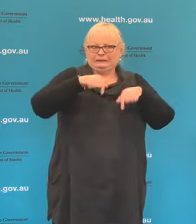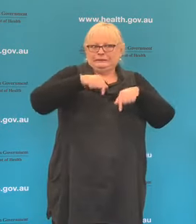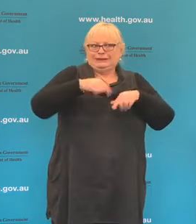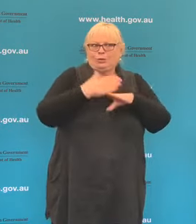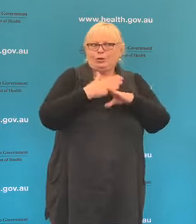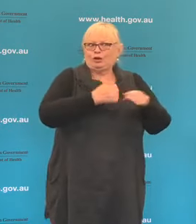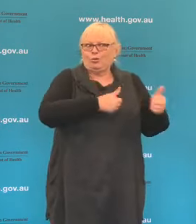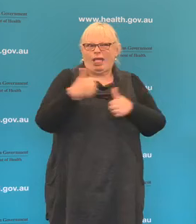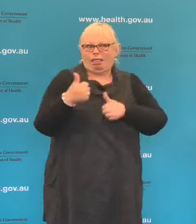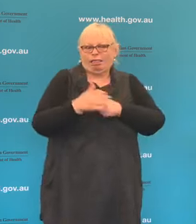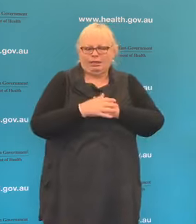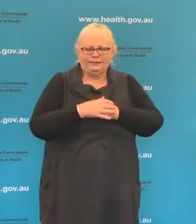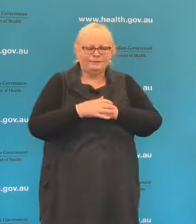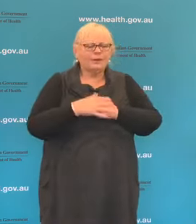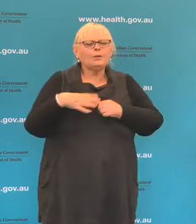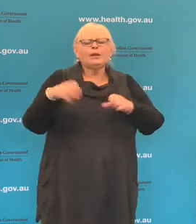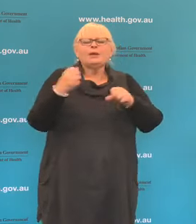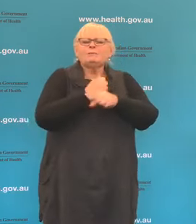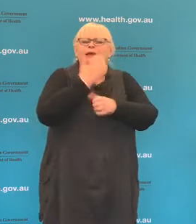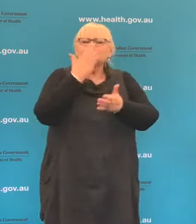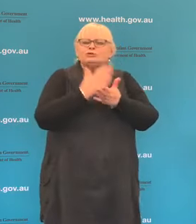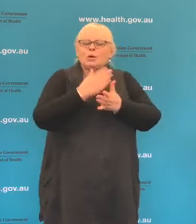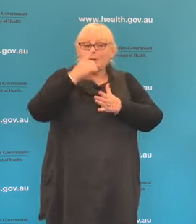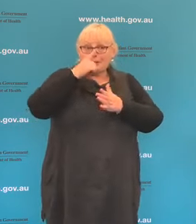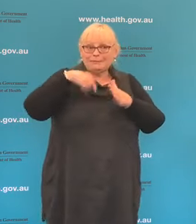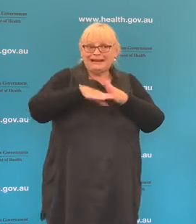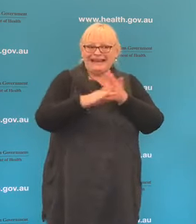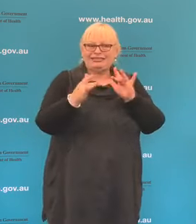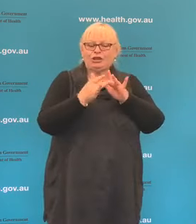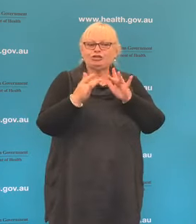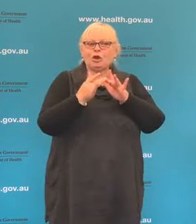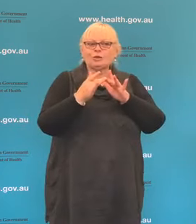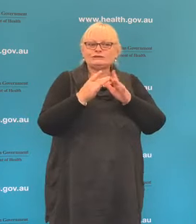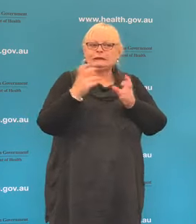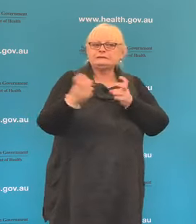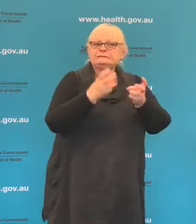make sure that the people in the contact tracing facilities in the states and